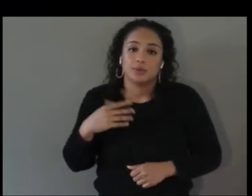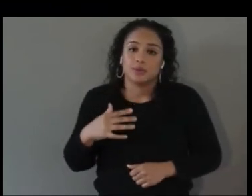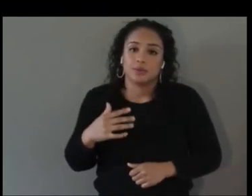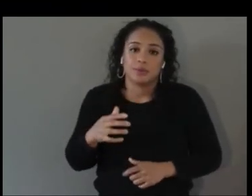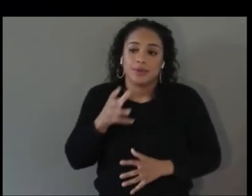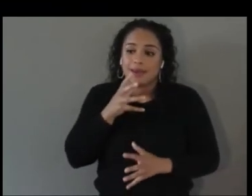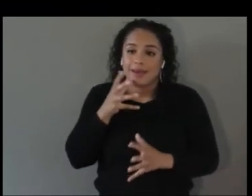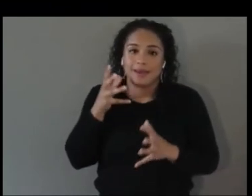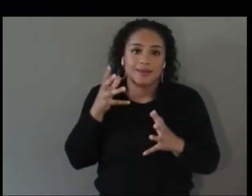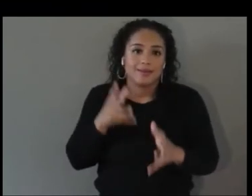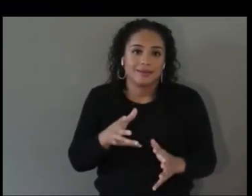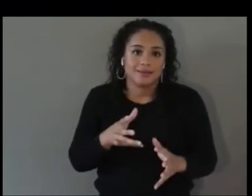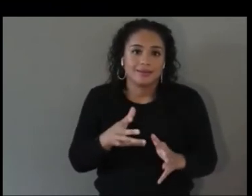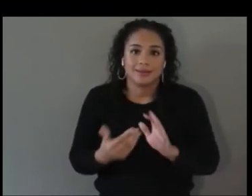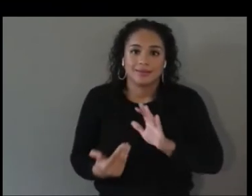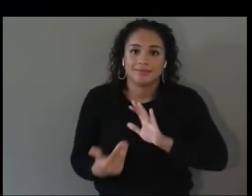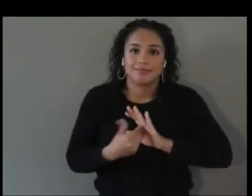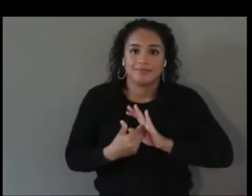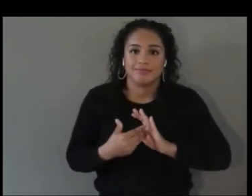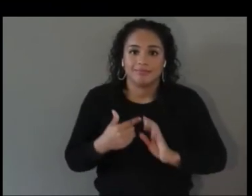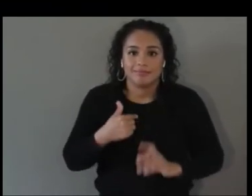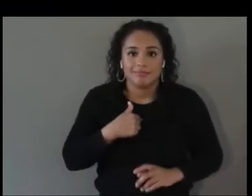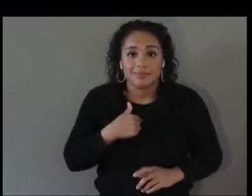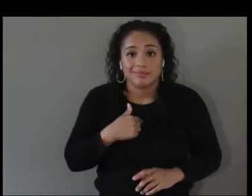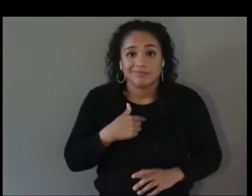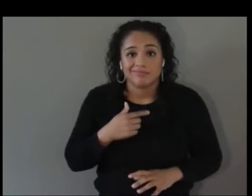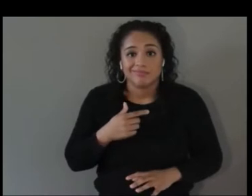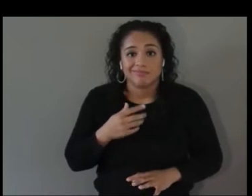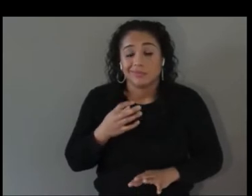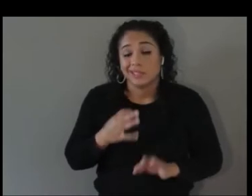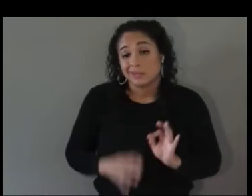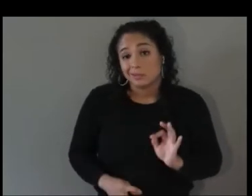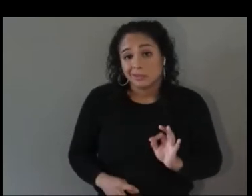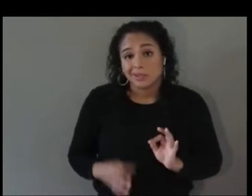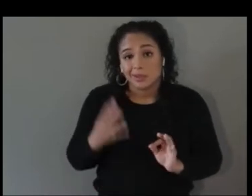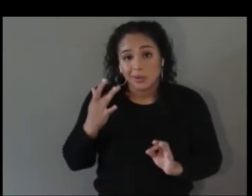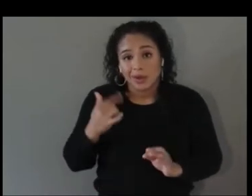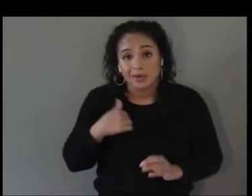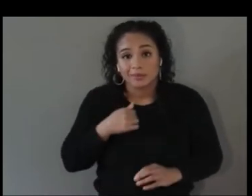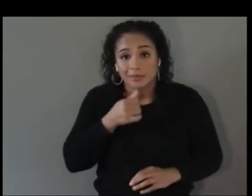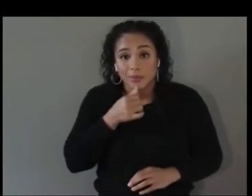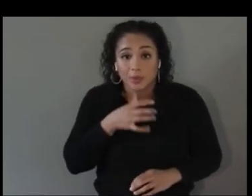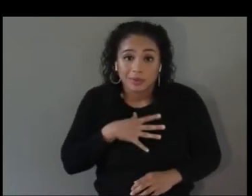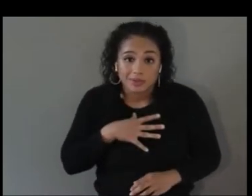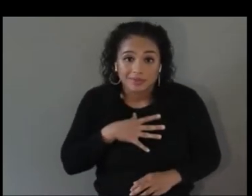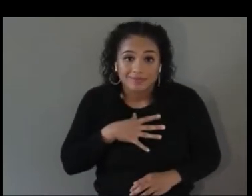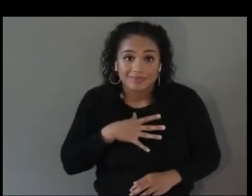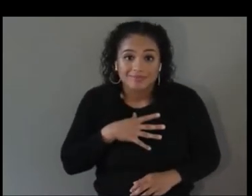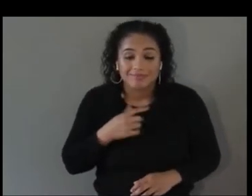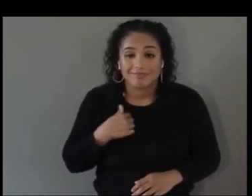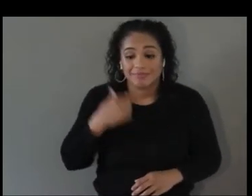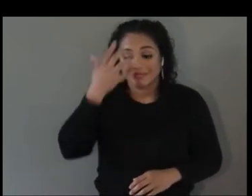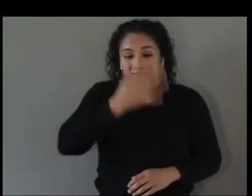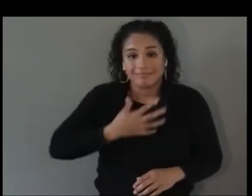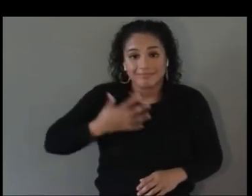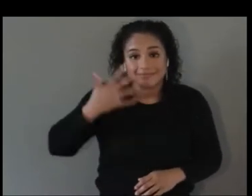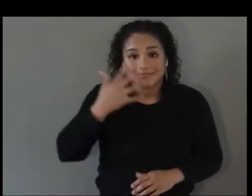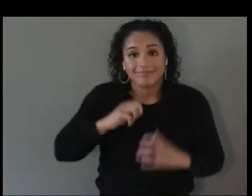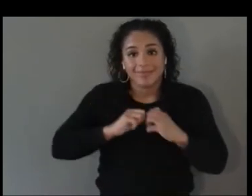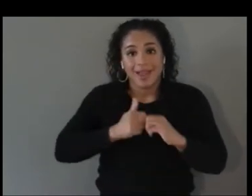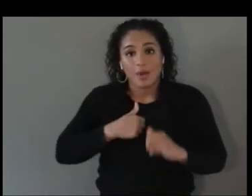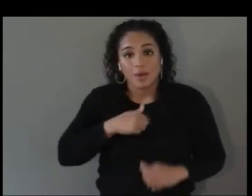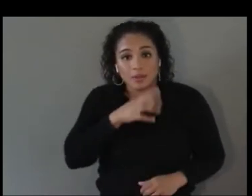simply because of me being a woman, I think my background, the way I looked and spoke, and it was